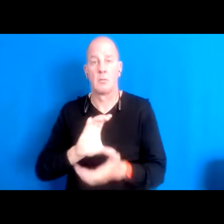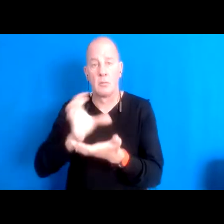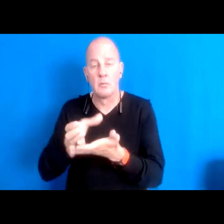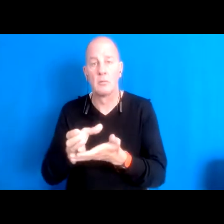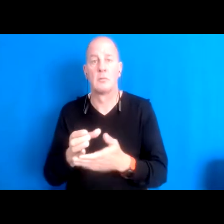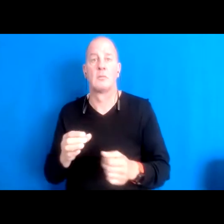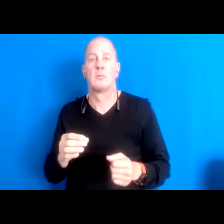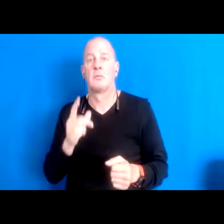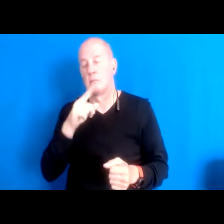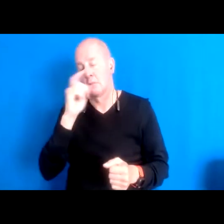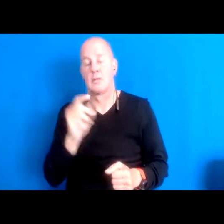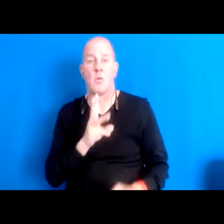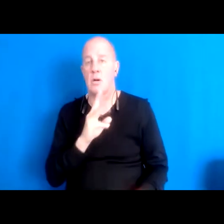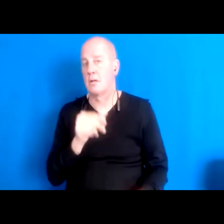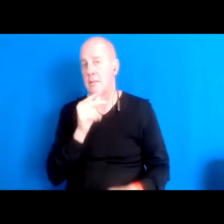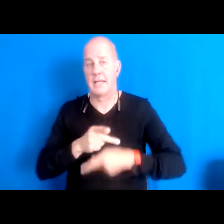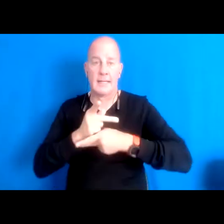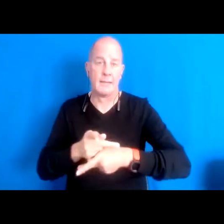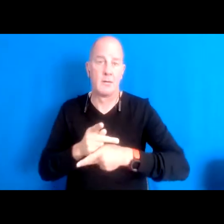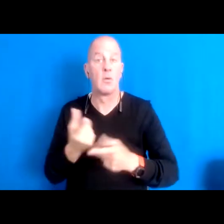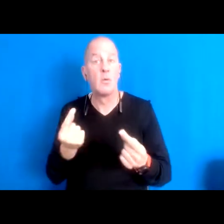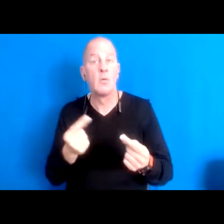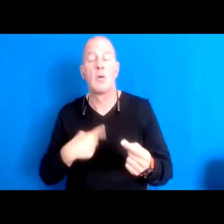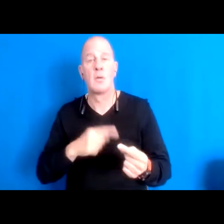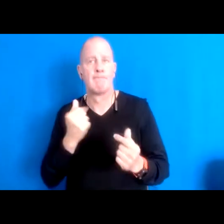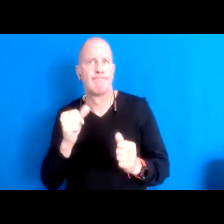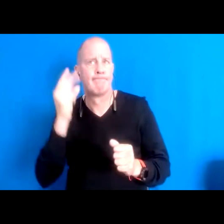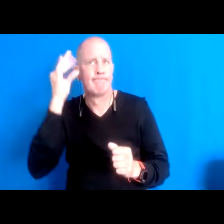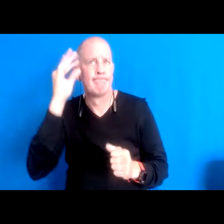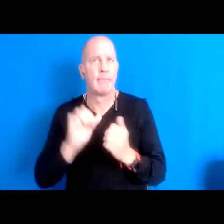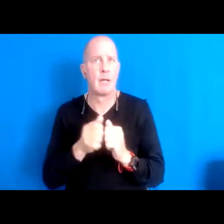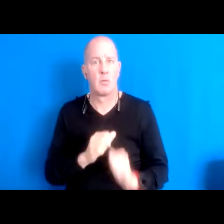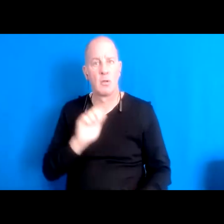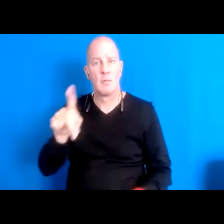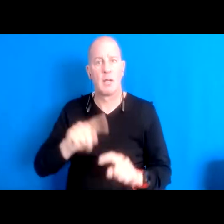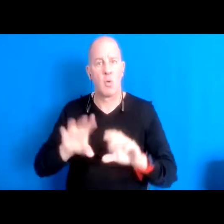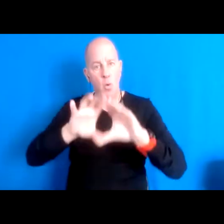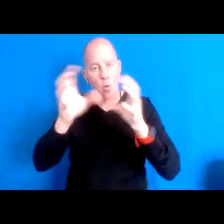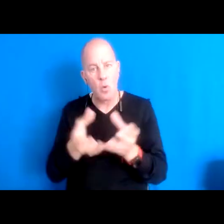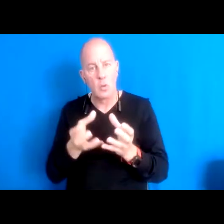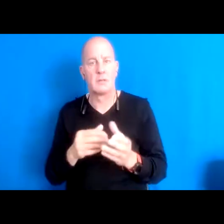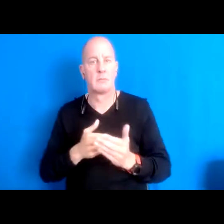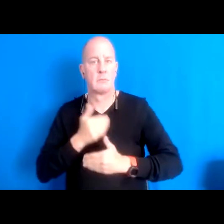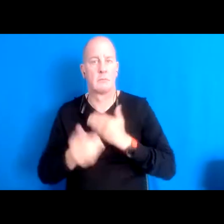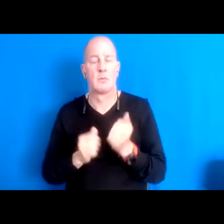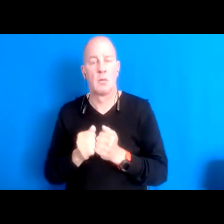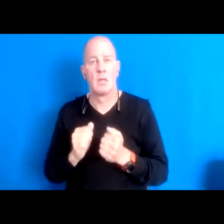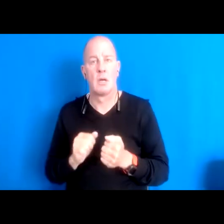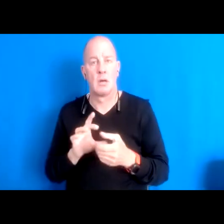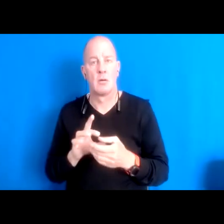16:06:12 And so a lot of what we do is is think through how do we return to a holistic process of being in right relationship with the land in order for us as humans to survive